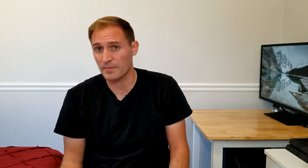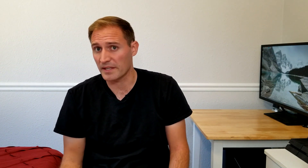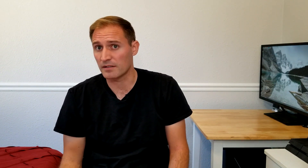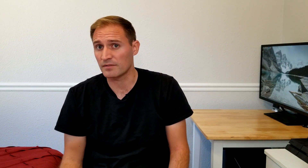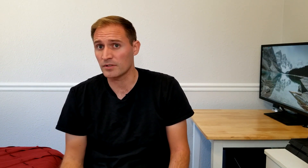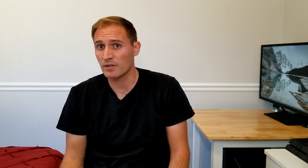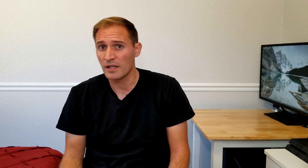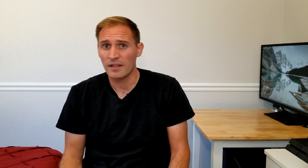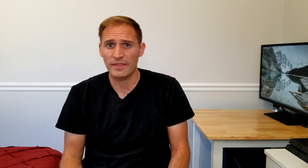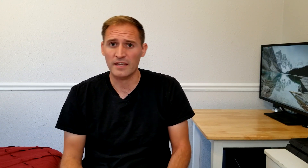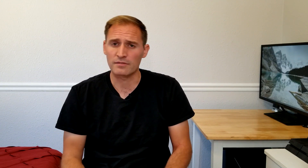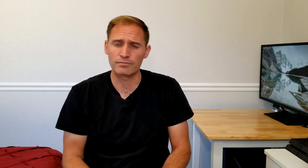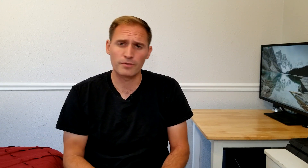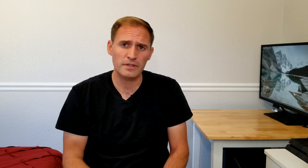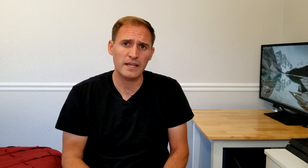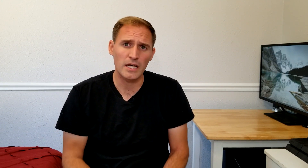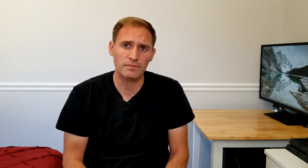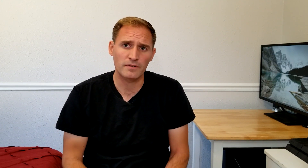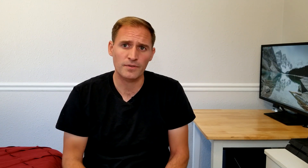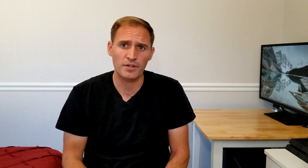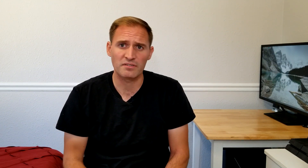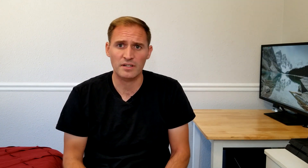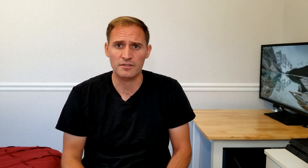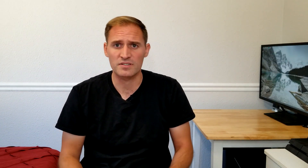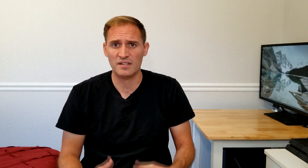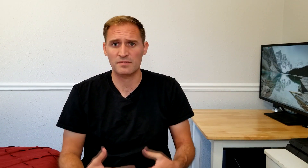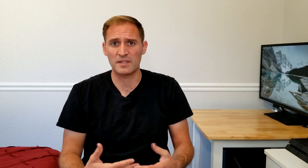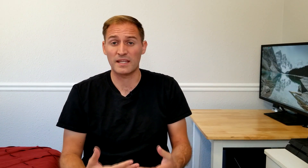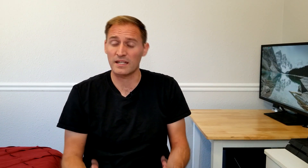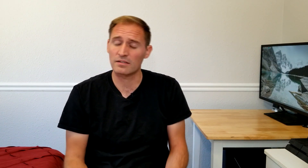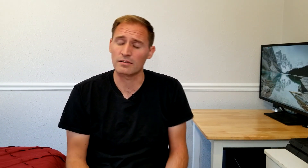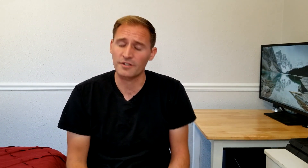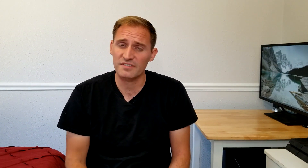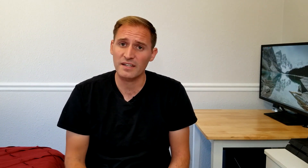that interview, that are really helpful for those that are just beginning to learn sign